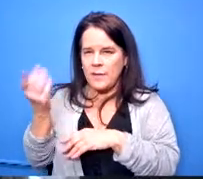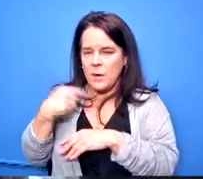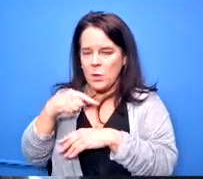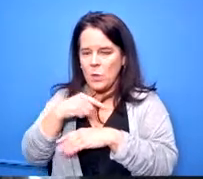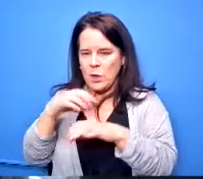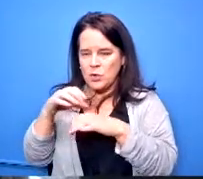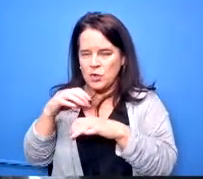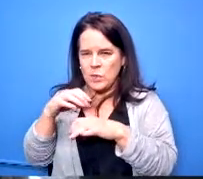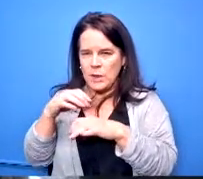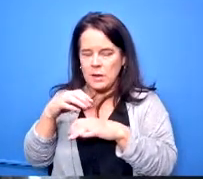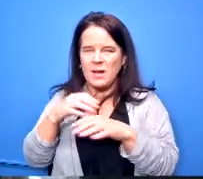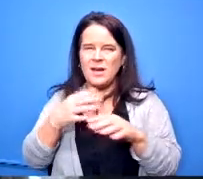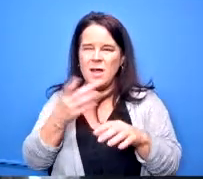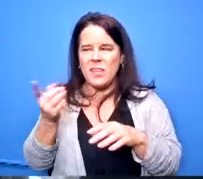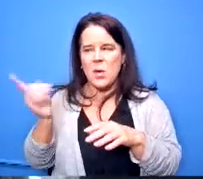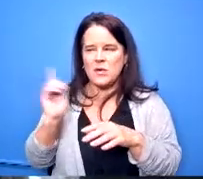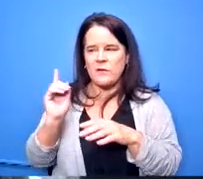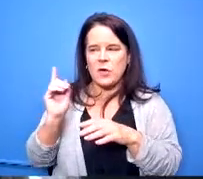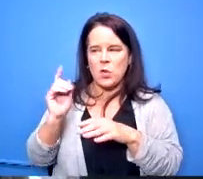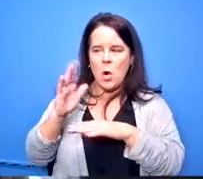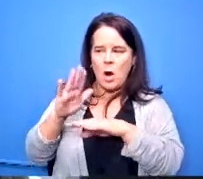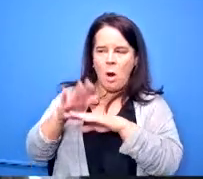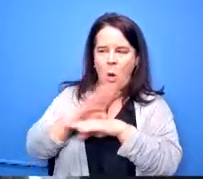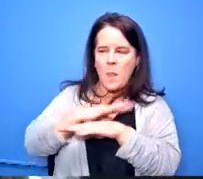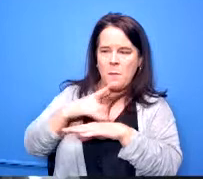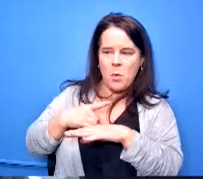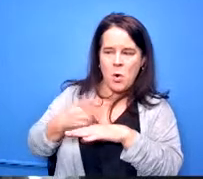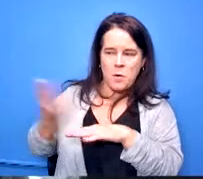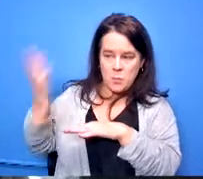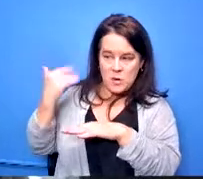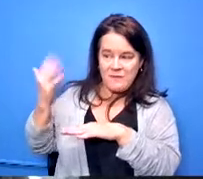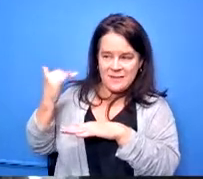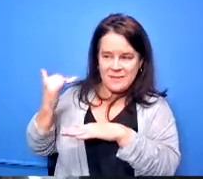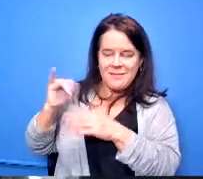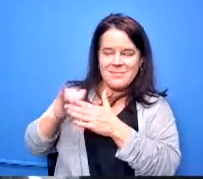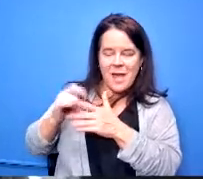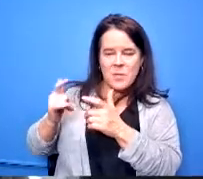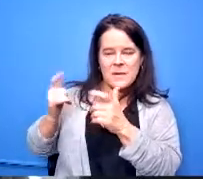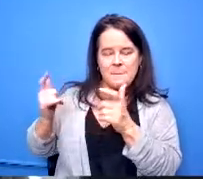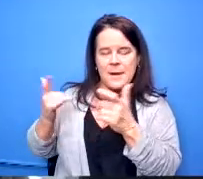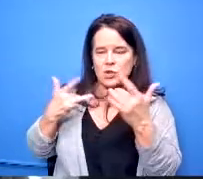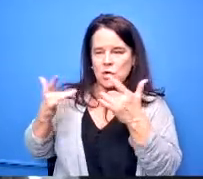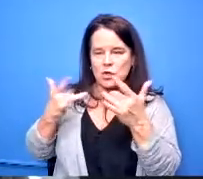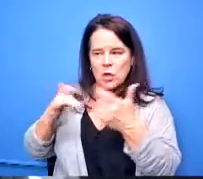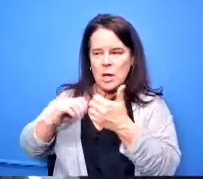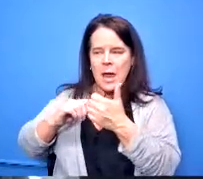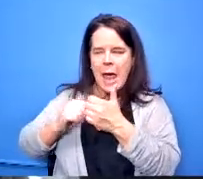on the board previously that was one of our major concerns was how do we protect the district um i